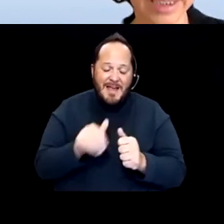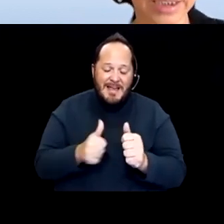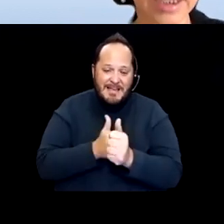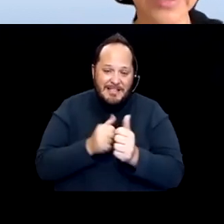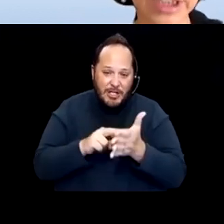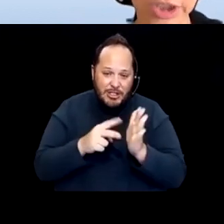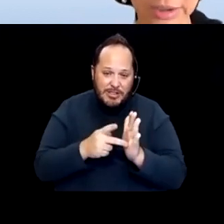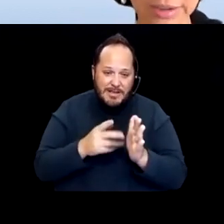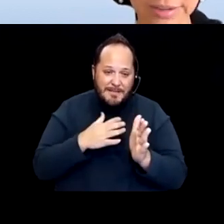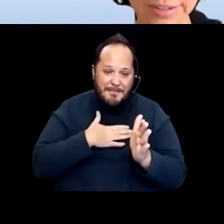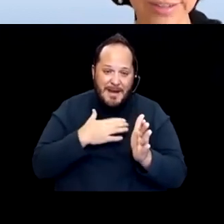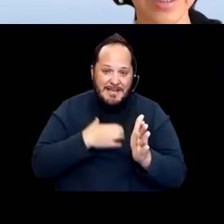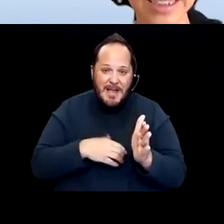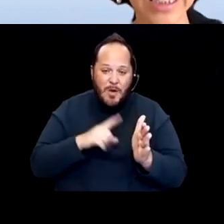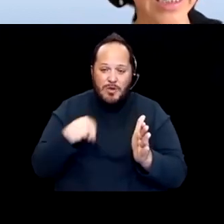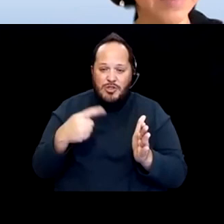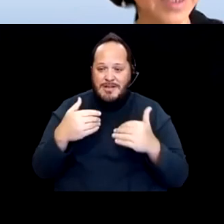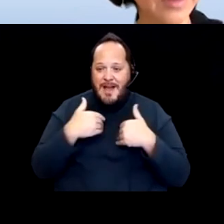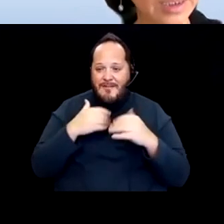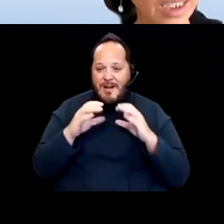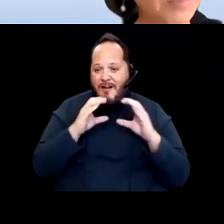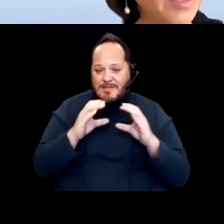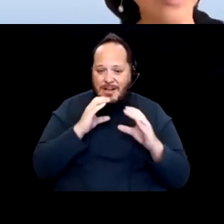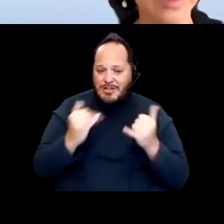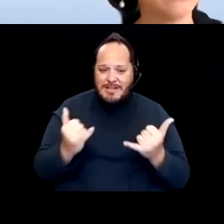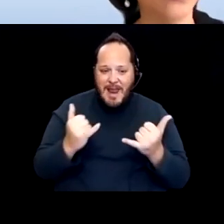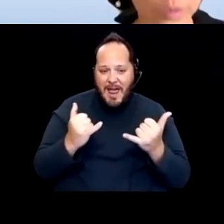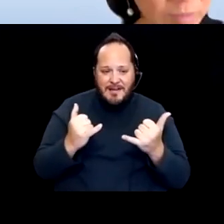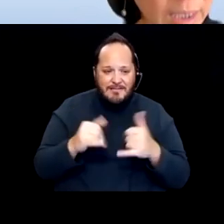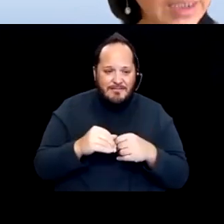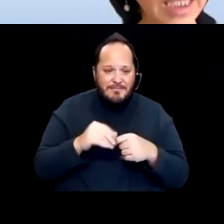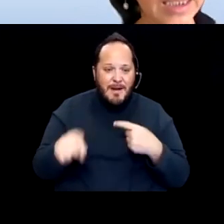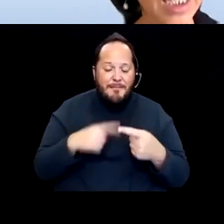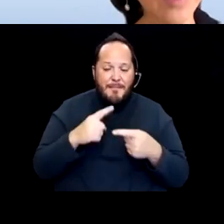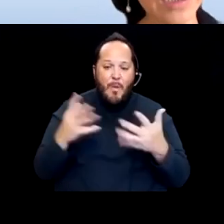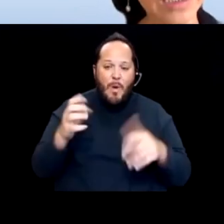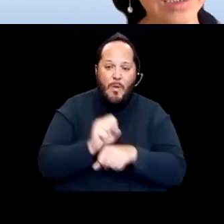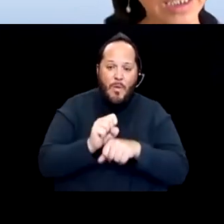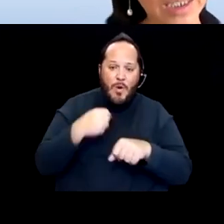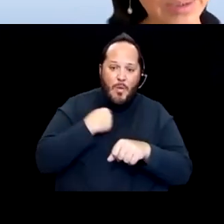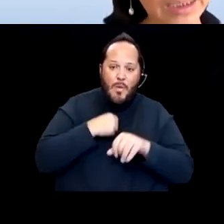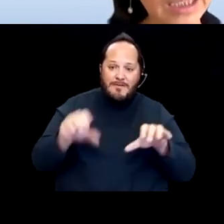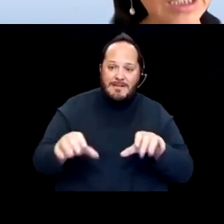a conversation today about the work we've done and how we how we continue